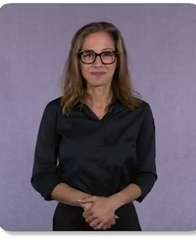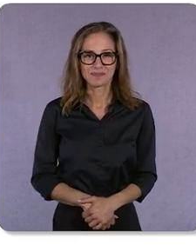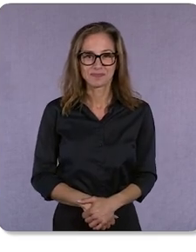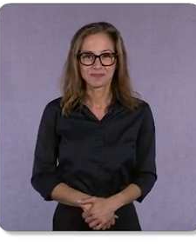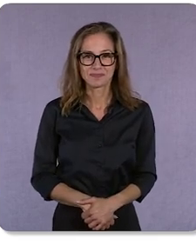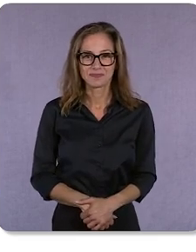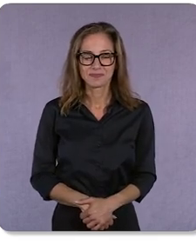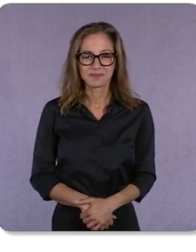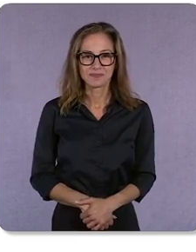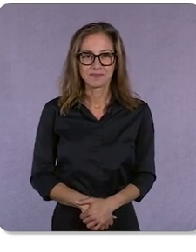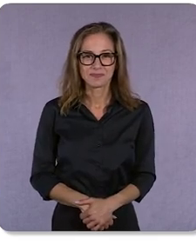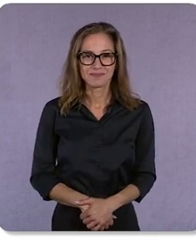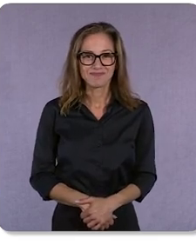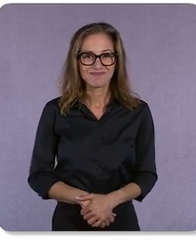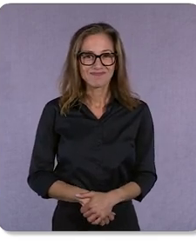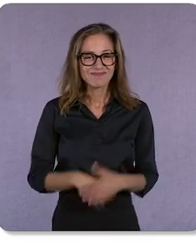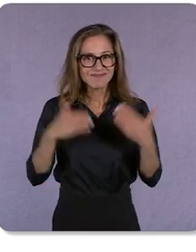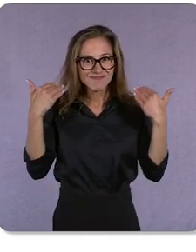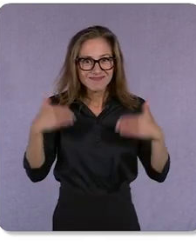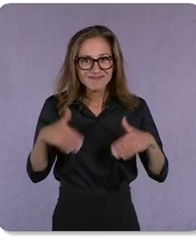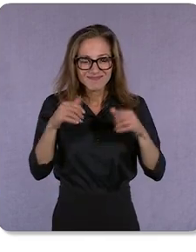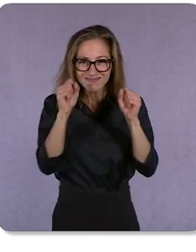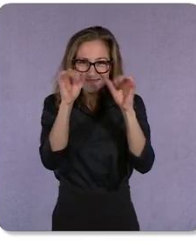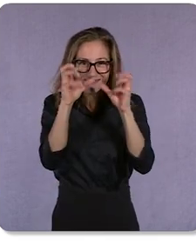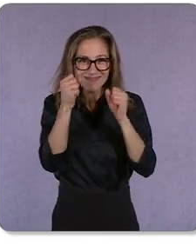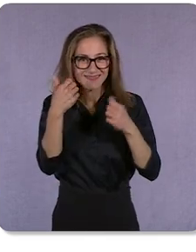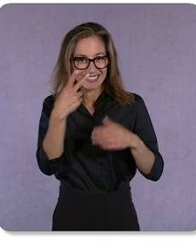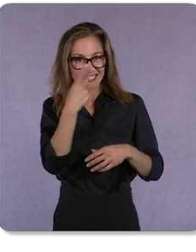Tina: Wow, it’s incredible to see what Rothy’s has been able to achieve.